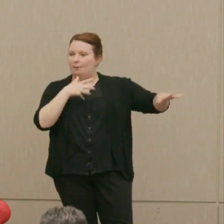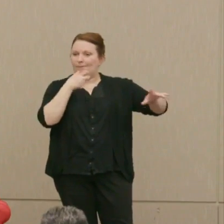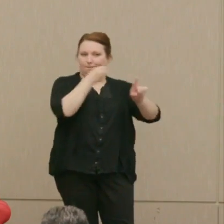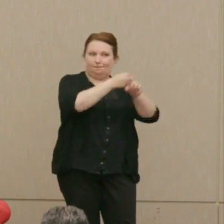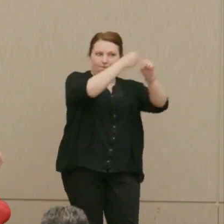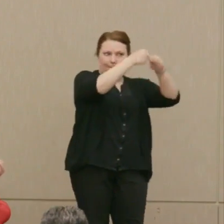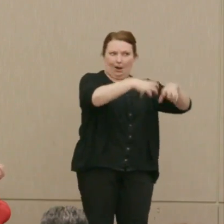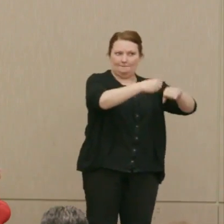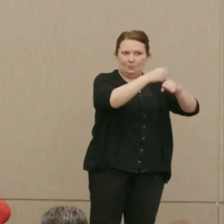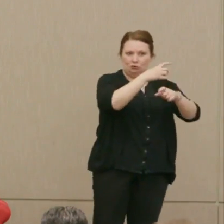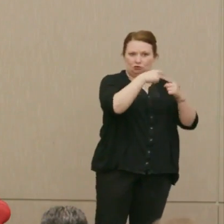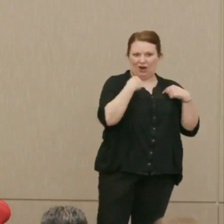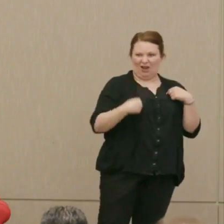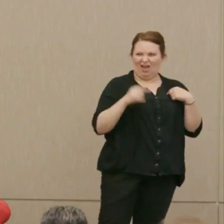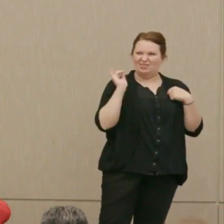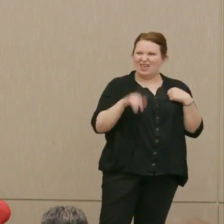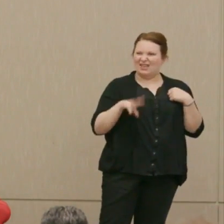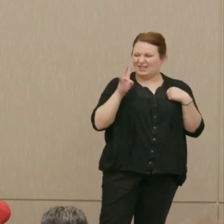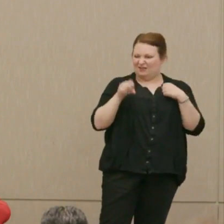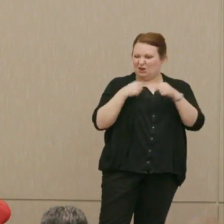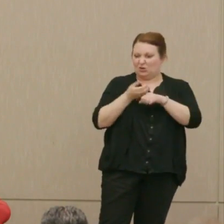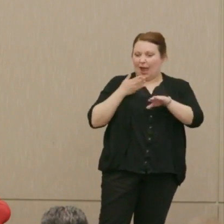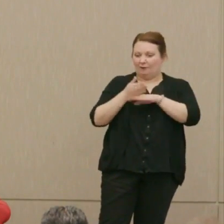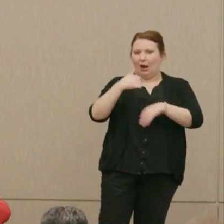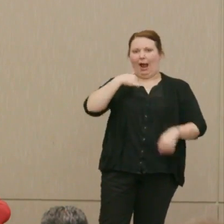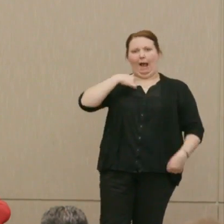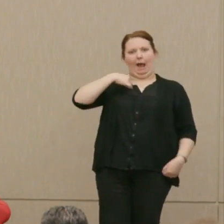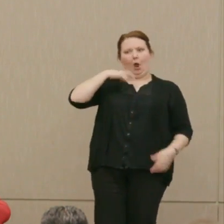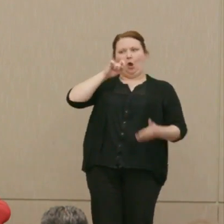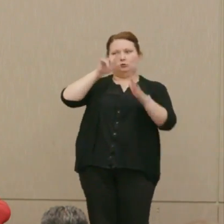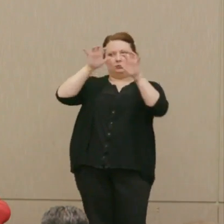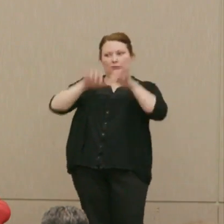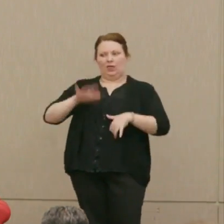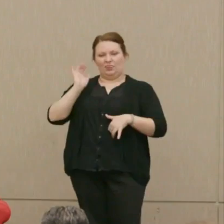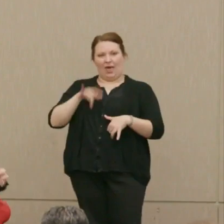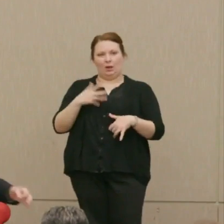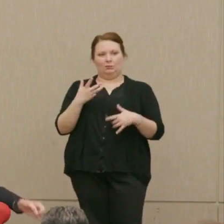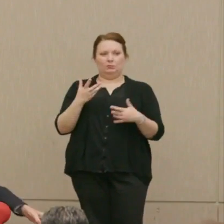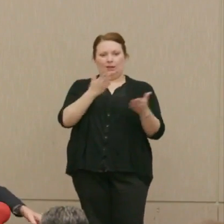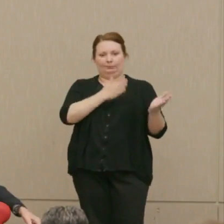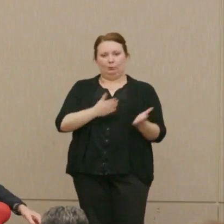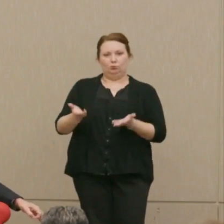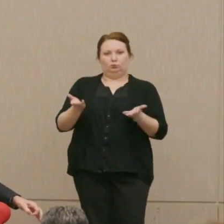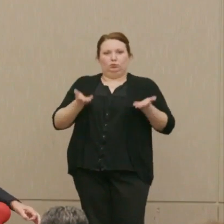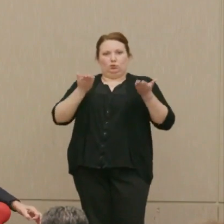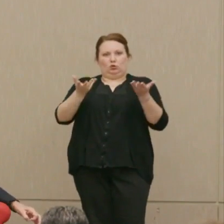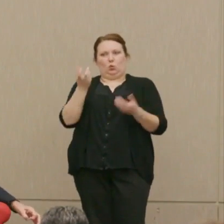That's seven years after I supposedly wrote that withholding, and McNamara, the President,